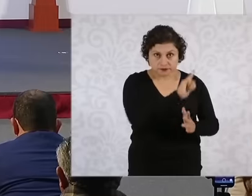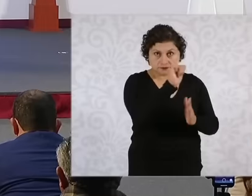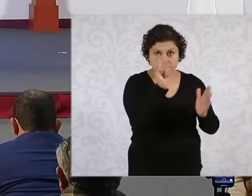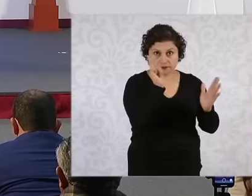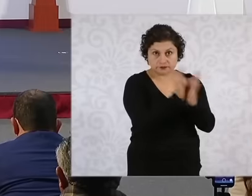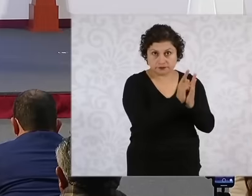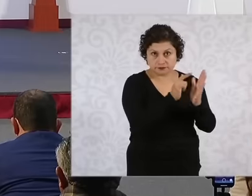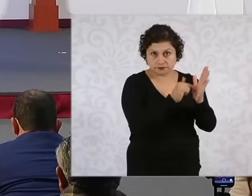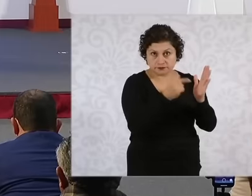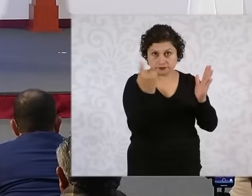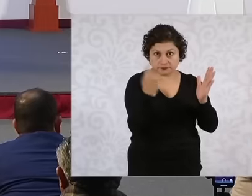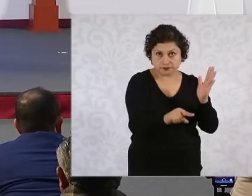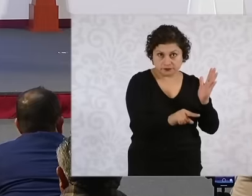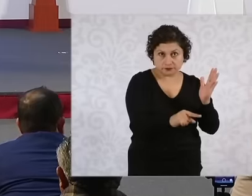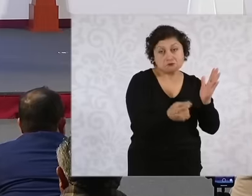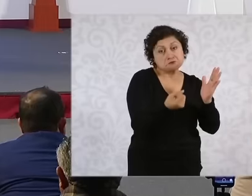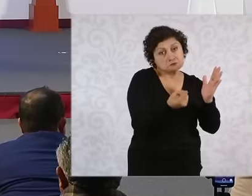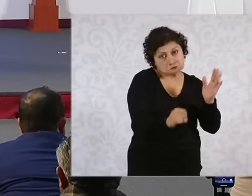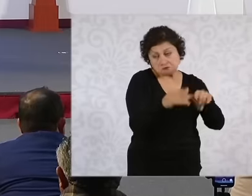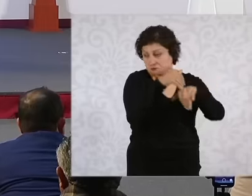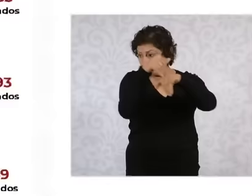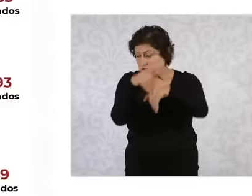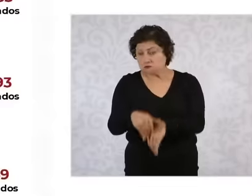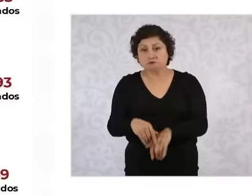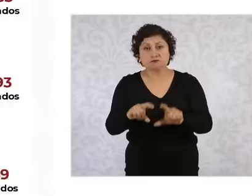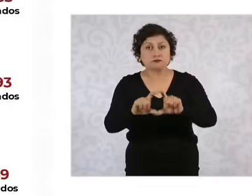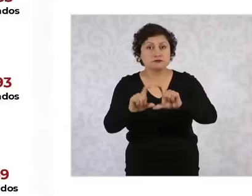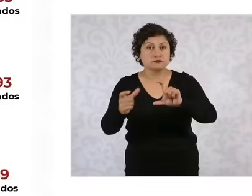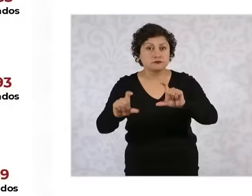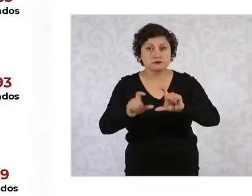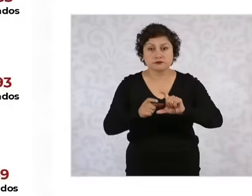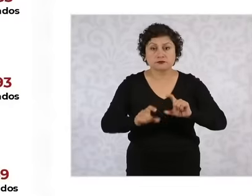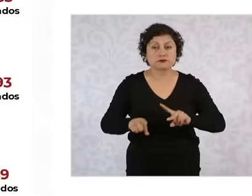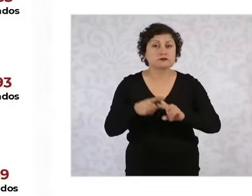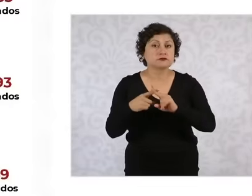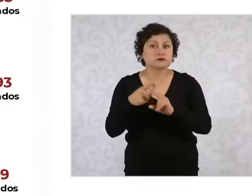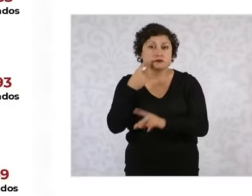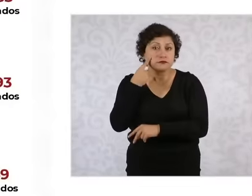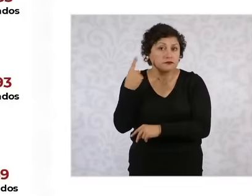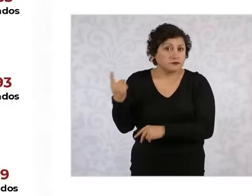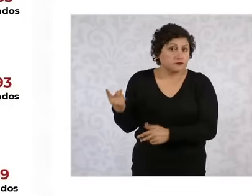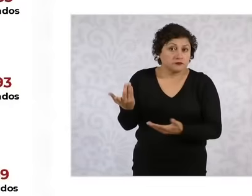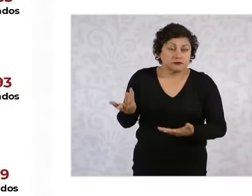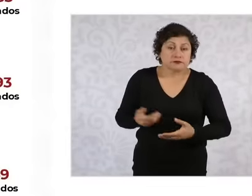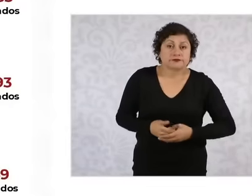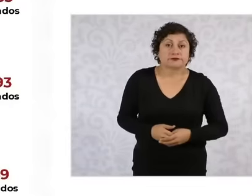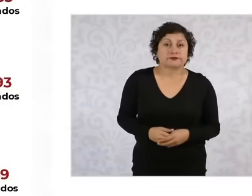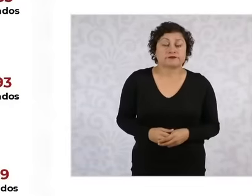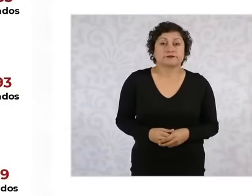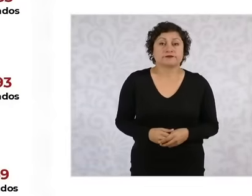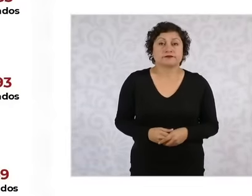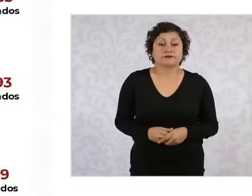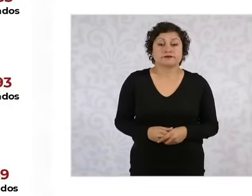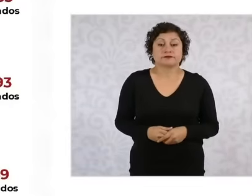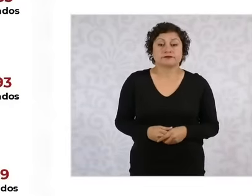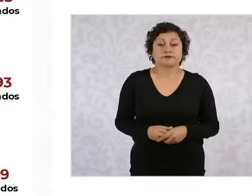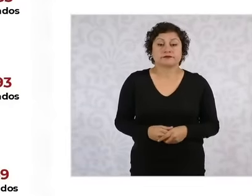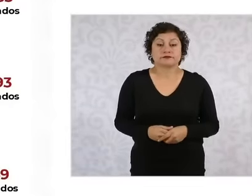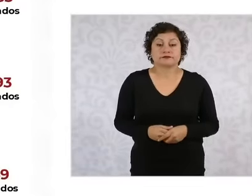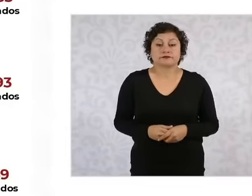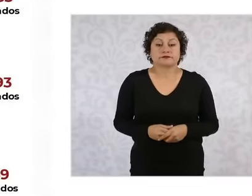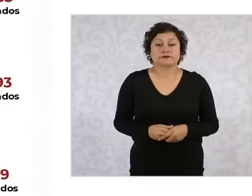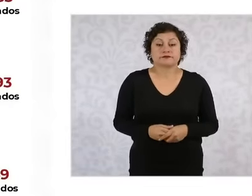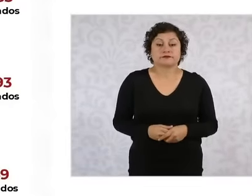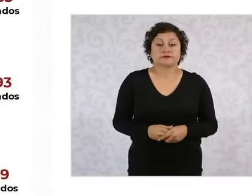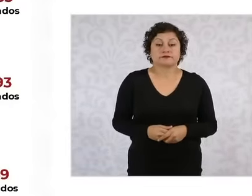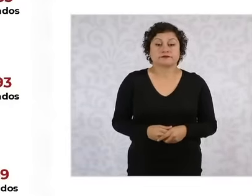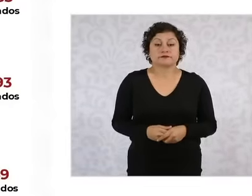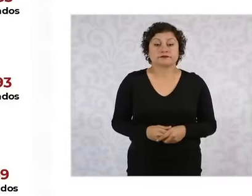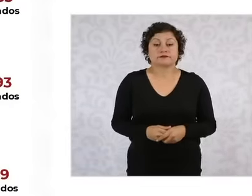law says, the final result is